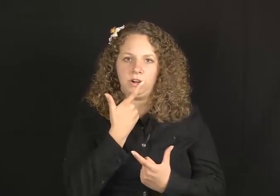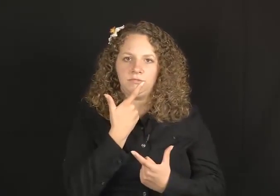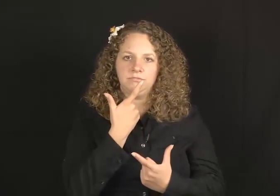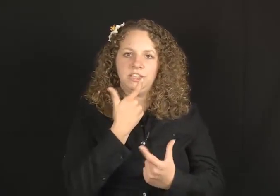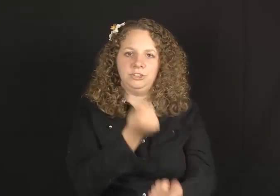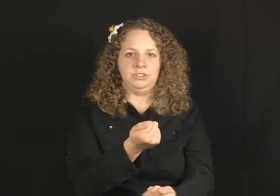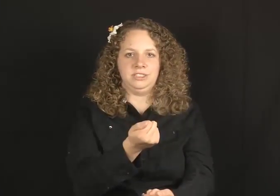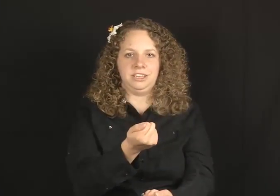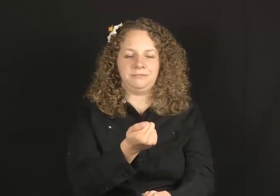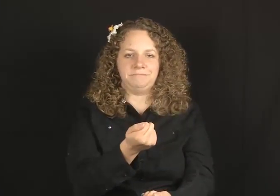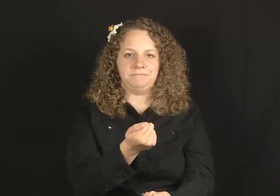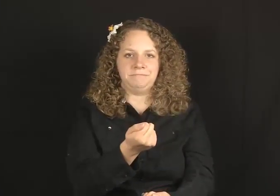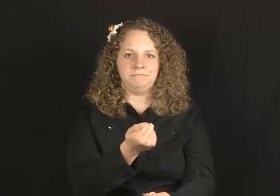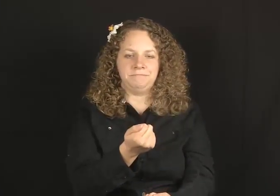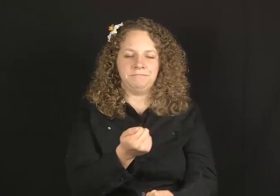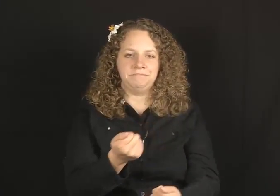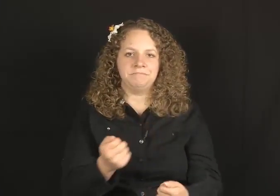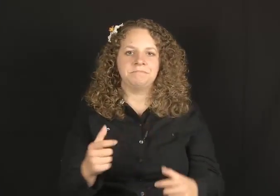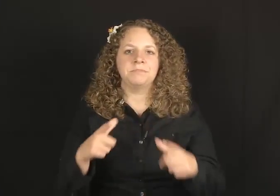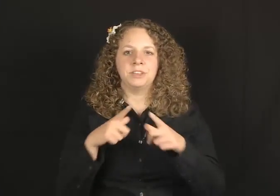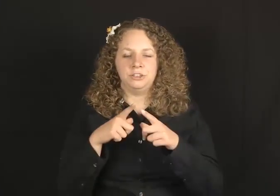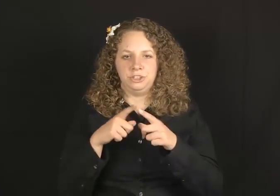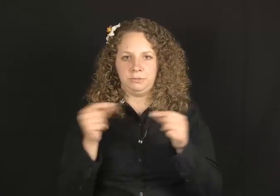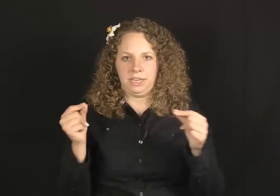or INTERESTING.